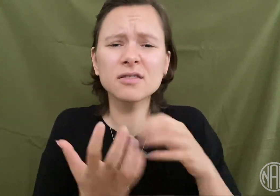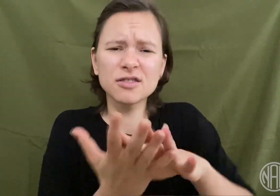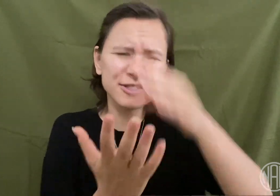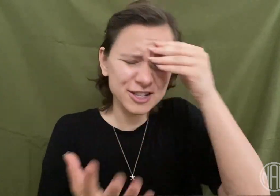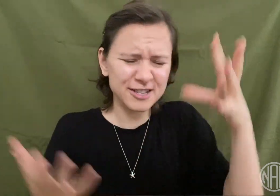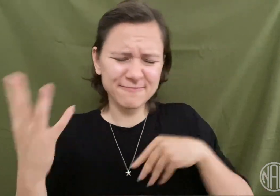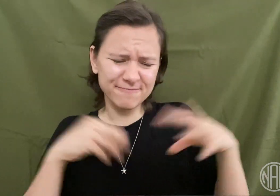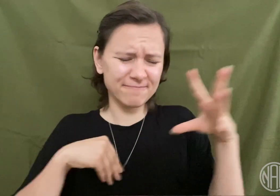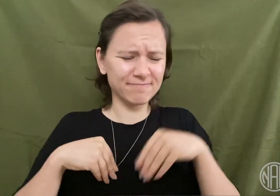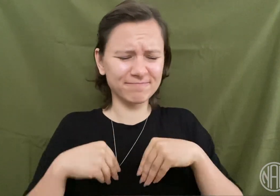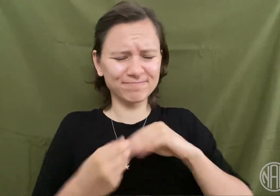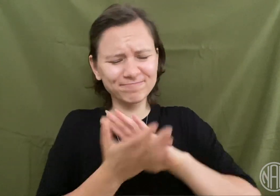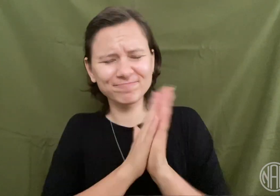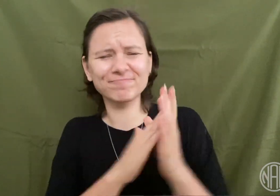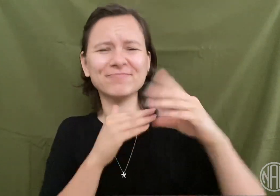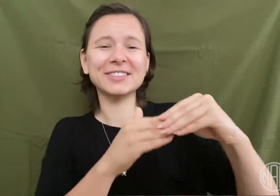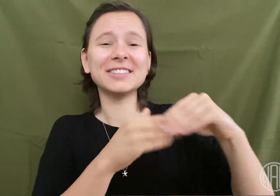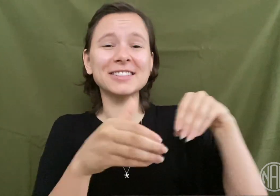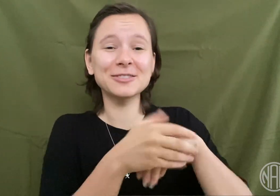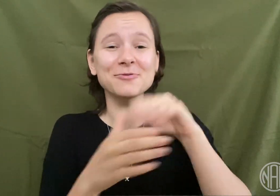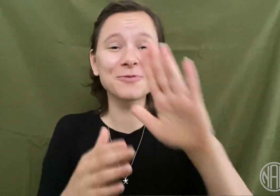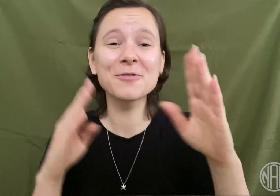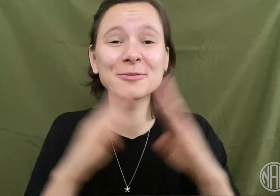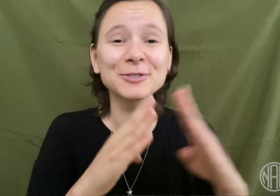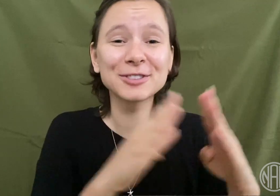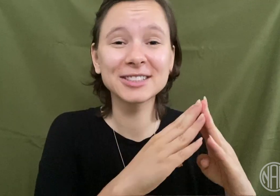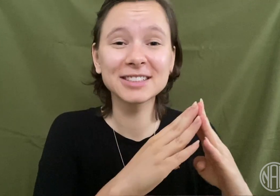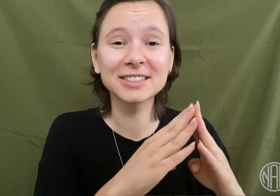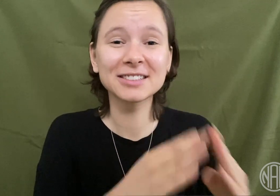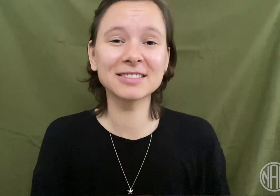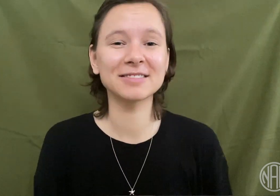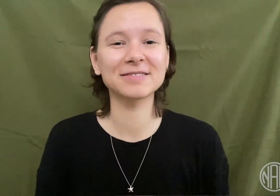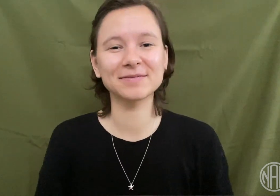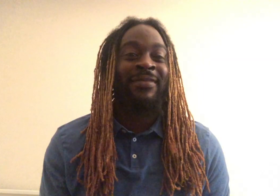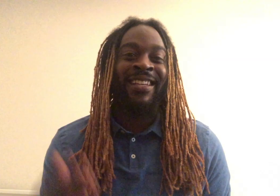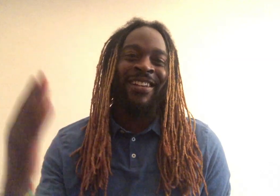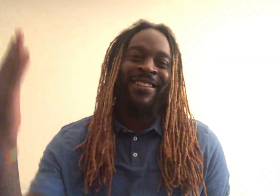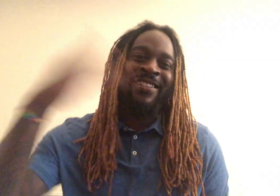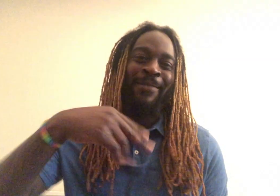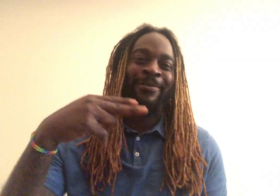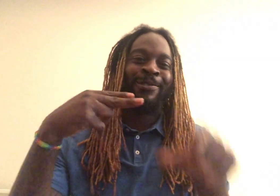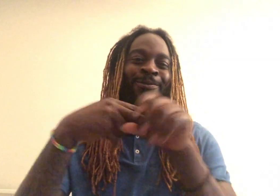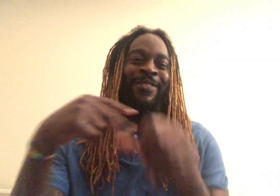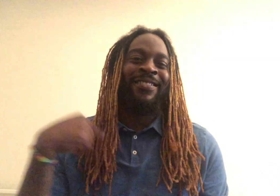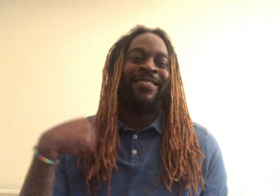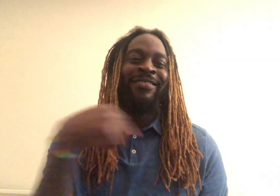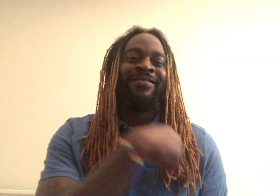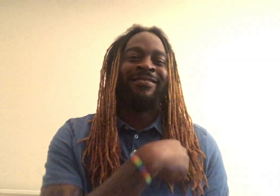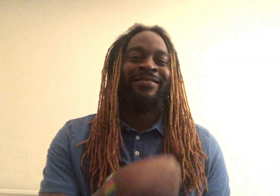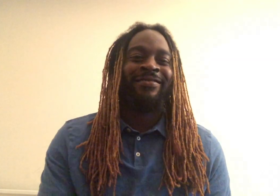The series will help you learn how to be a leader in your community! Come and join us!